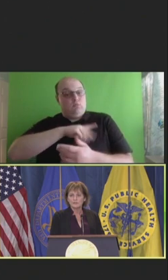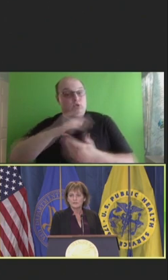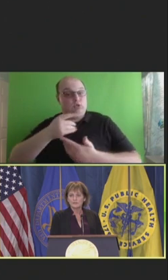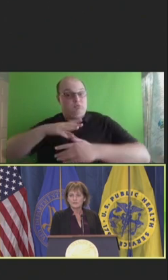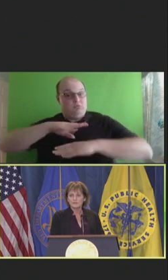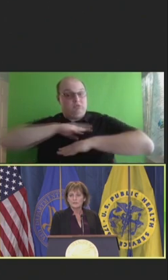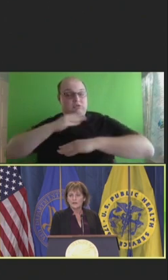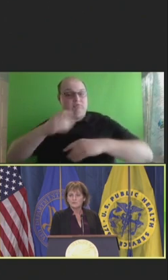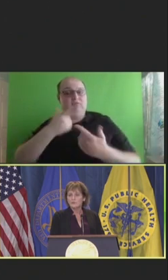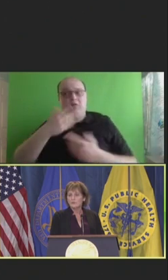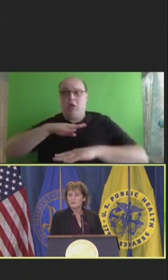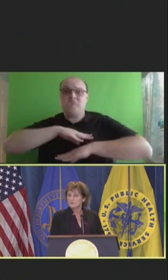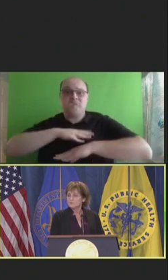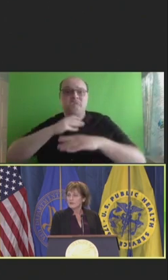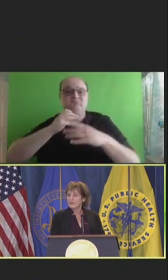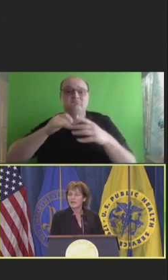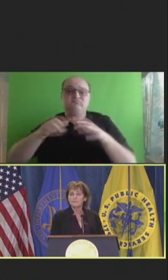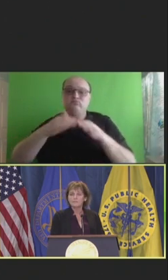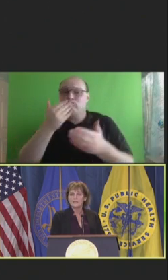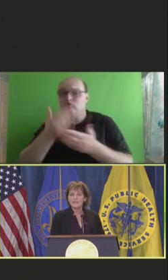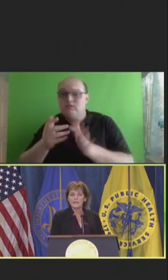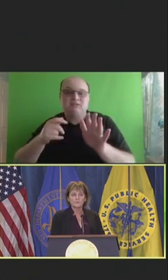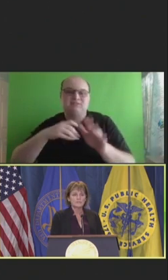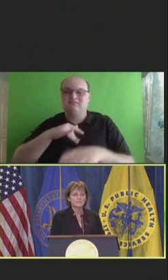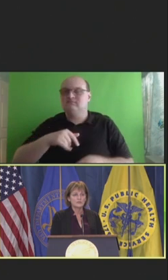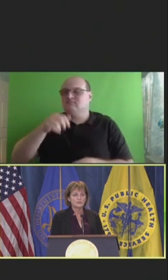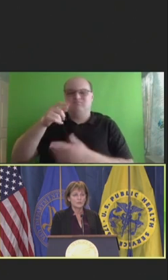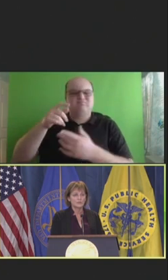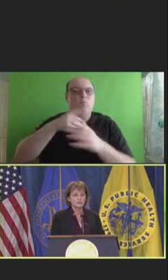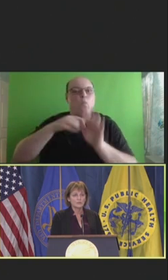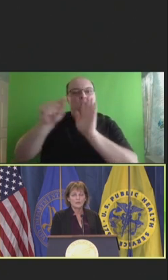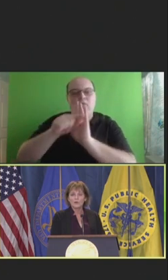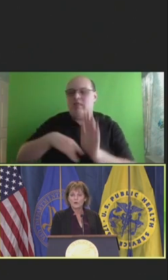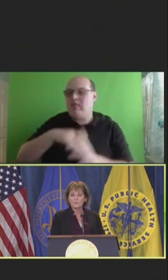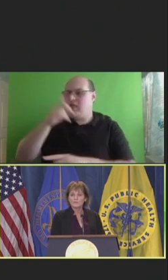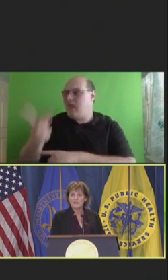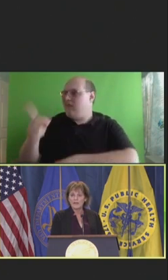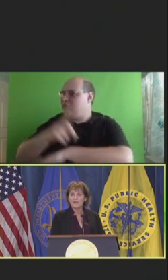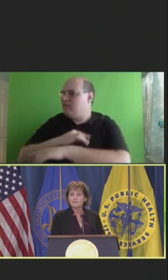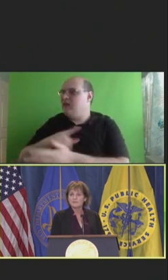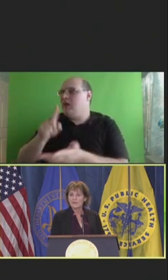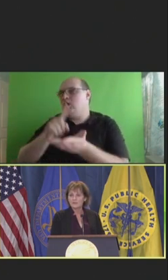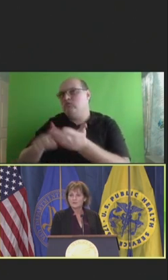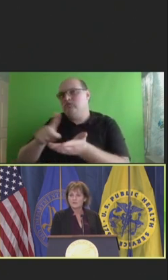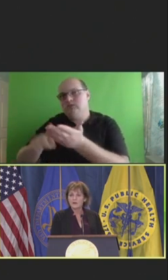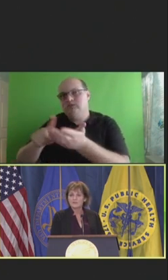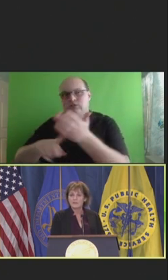"I'm spending half my day in the research shows almost half the day doing unnecessary